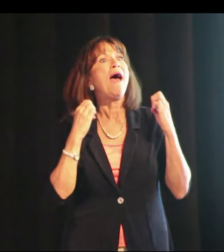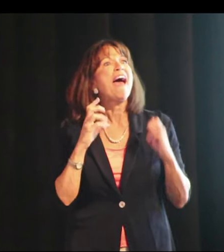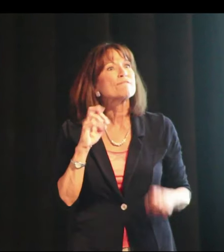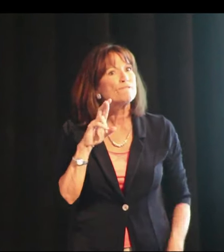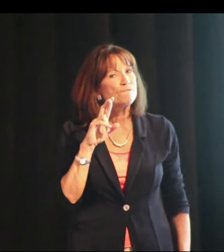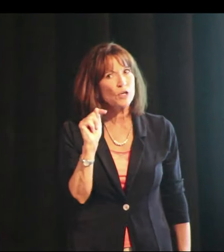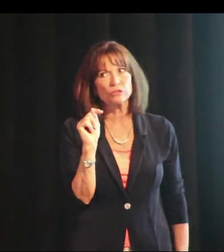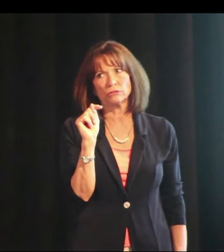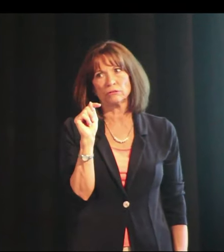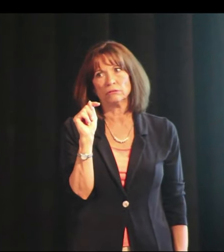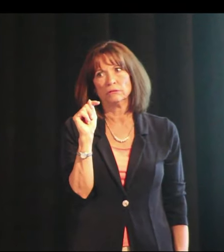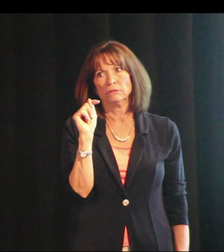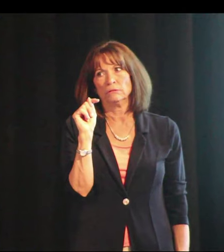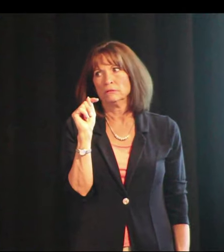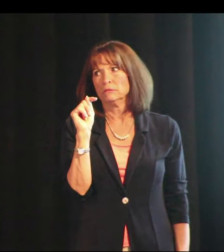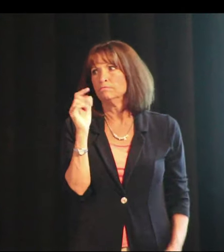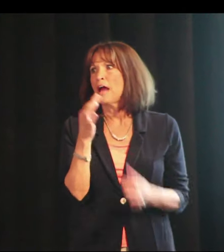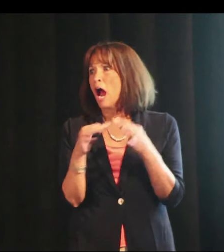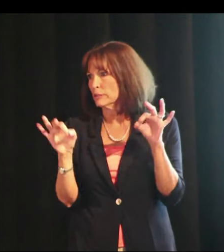And that is a team effort.